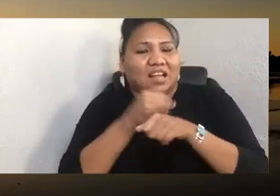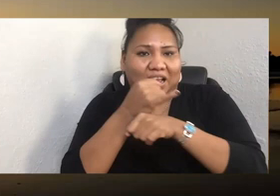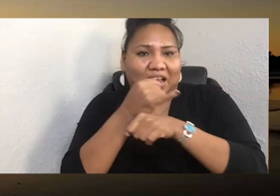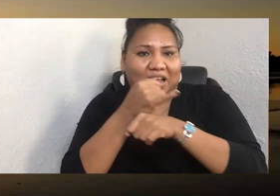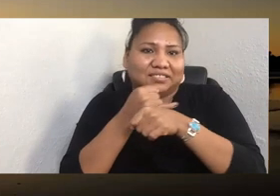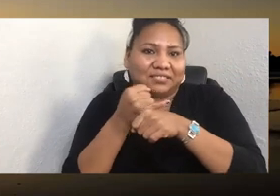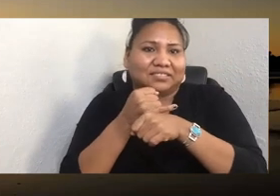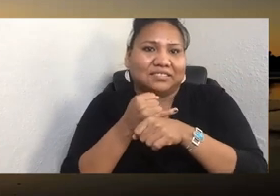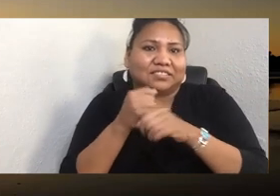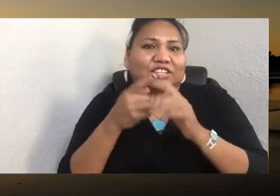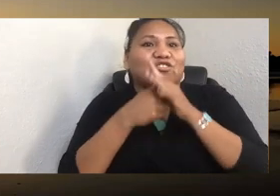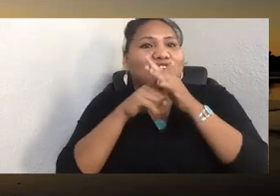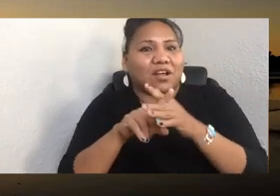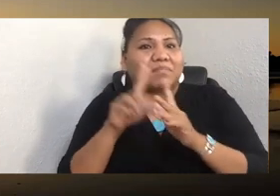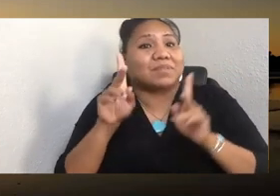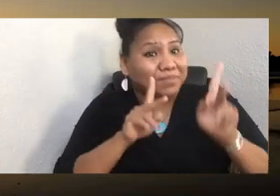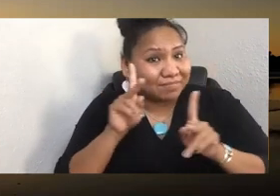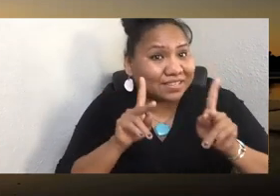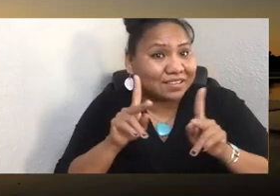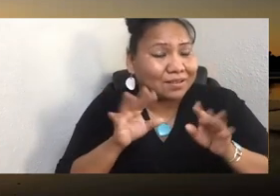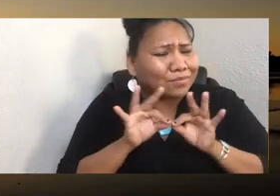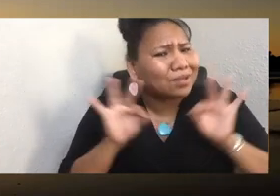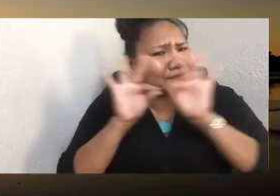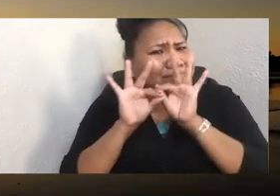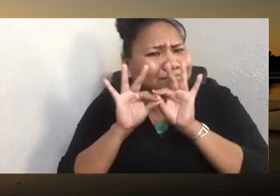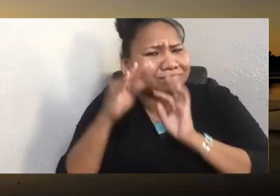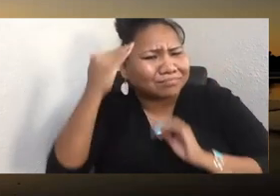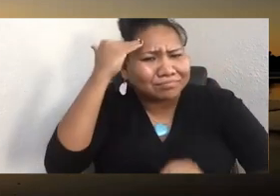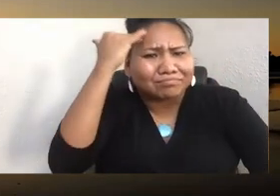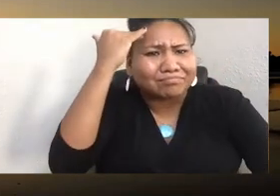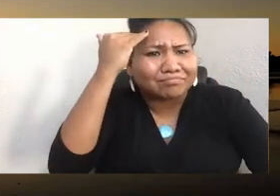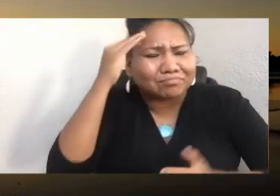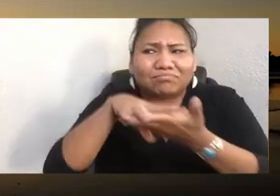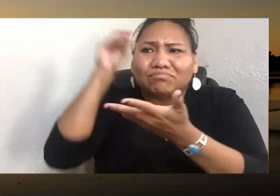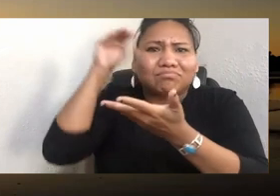Get to know us as we know ourselves. Learn to call us by our names.